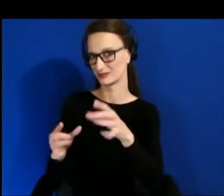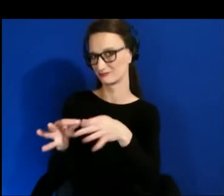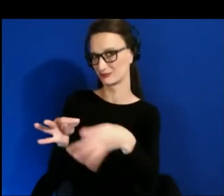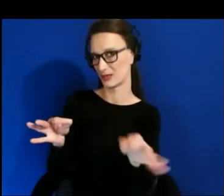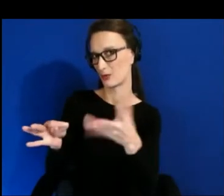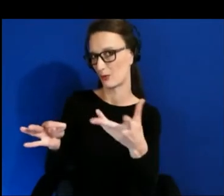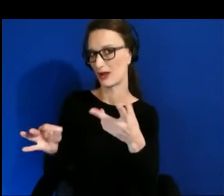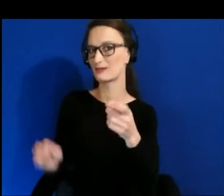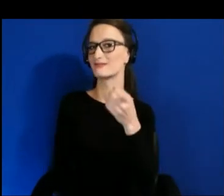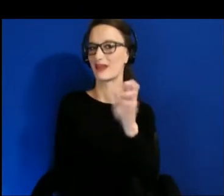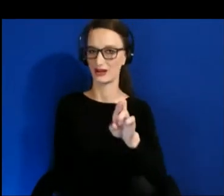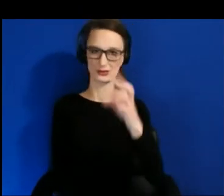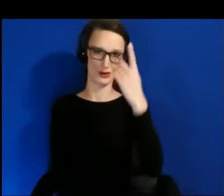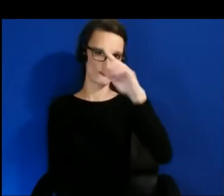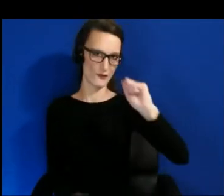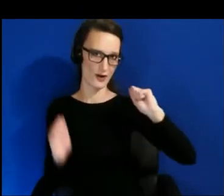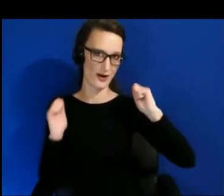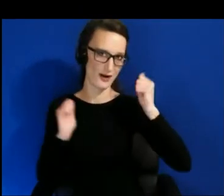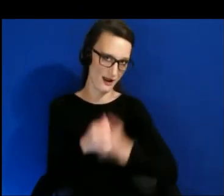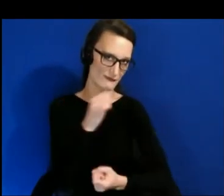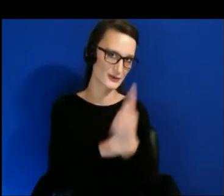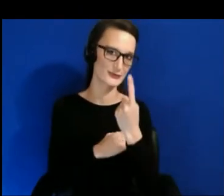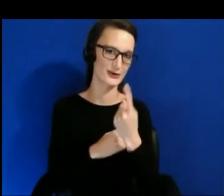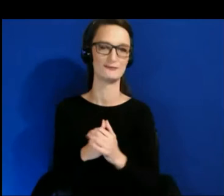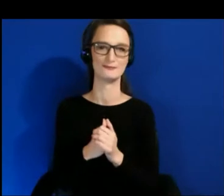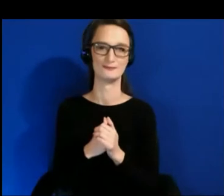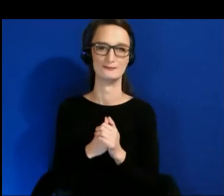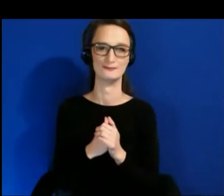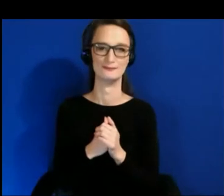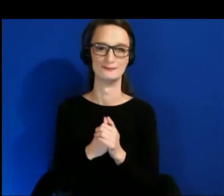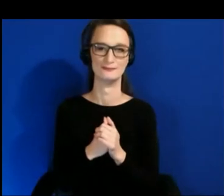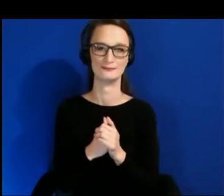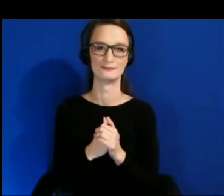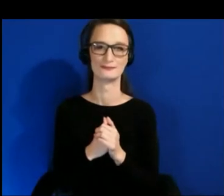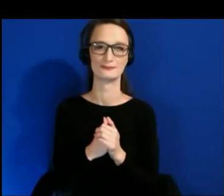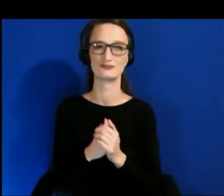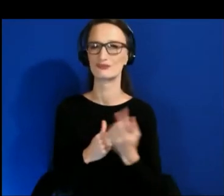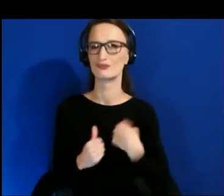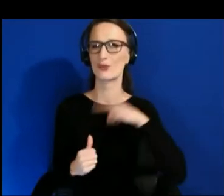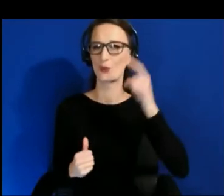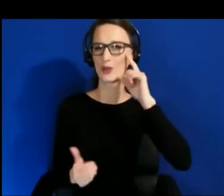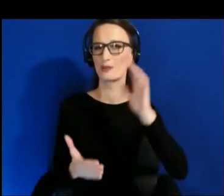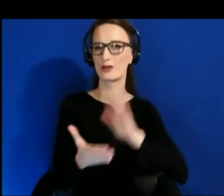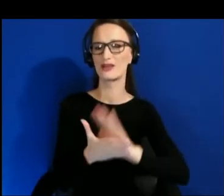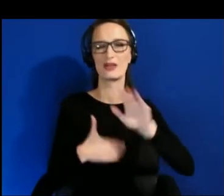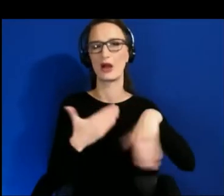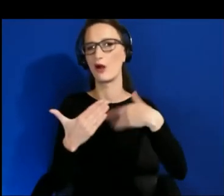because we've now pushed forward, and you know, we believe in kind of all aspects of XR for everyone.